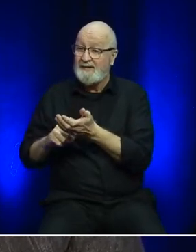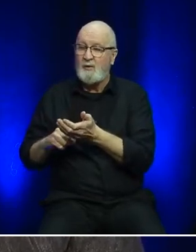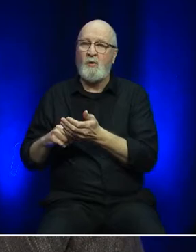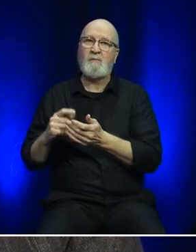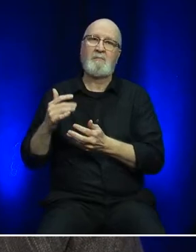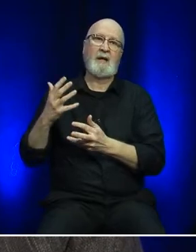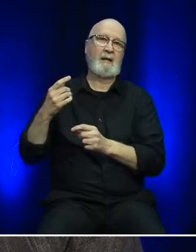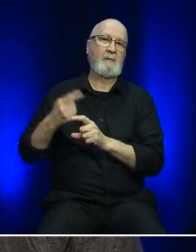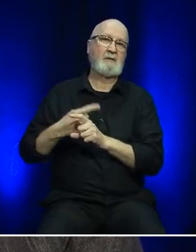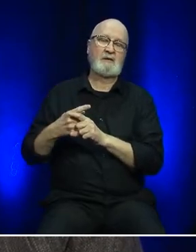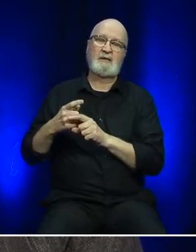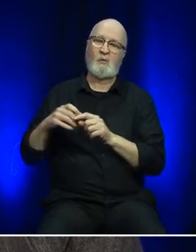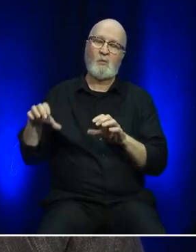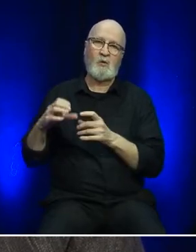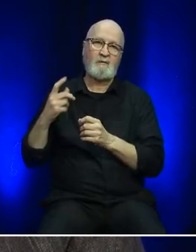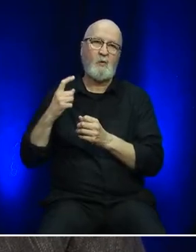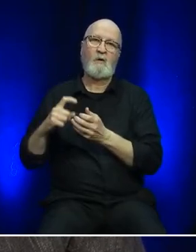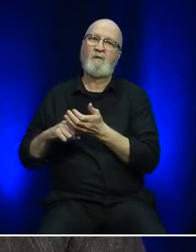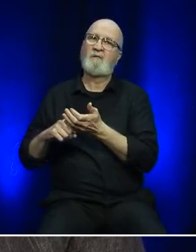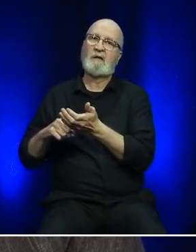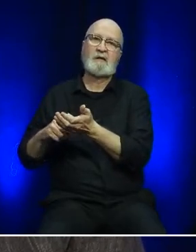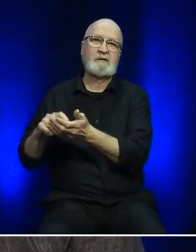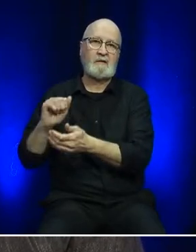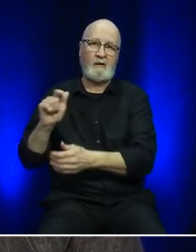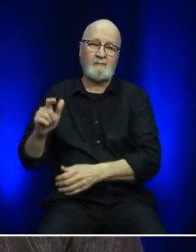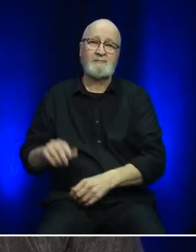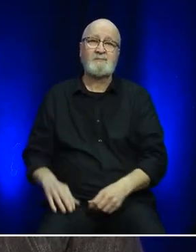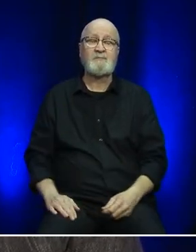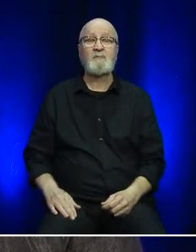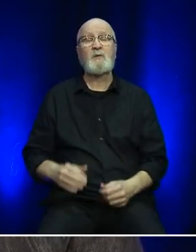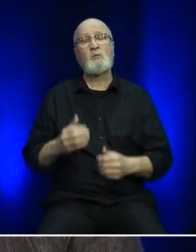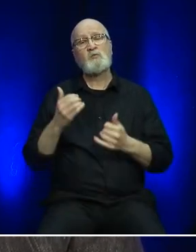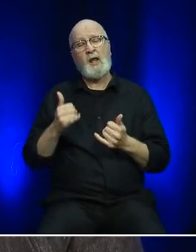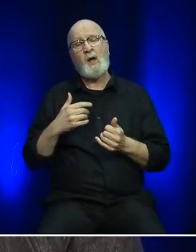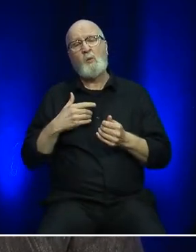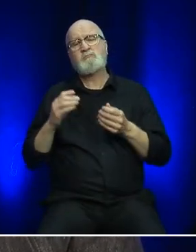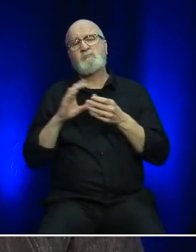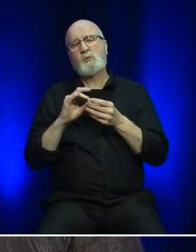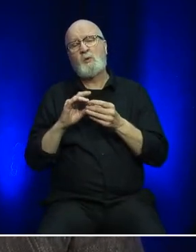Today, we’ll take some time to share key highlights from fiscal 21/22,